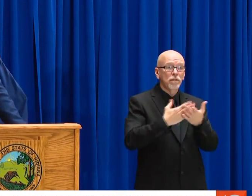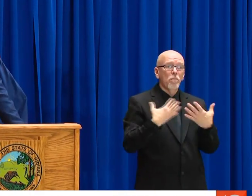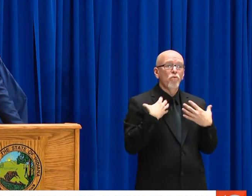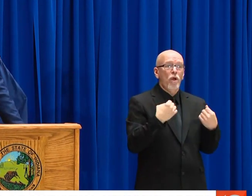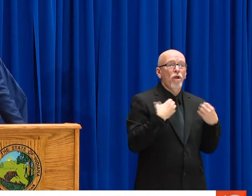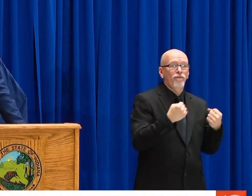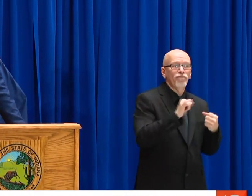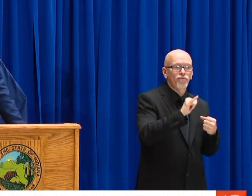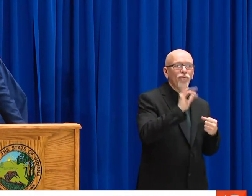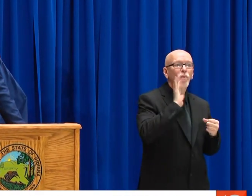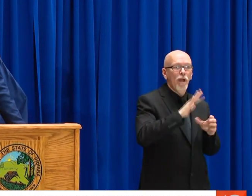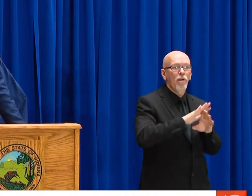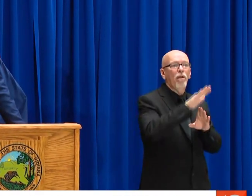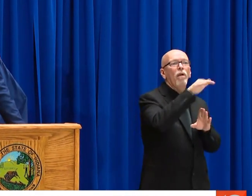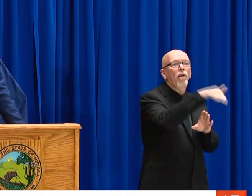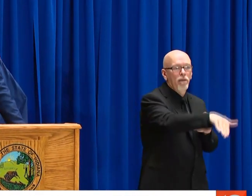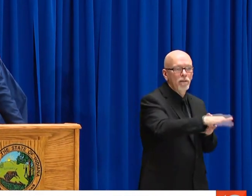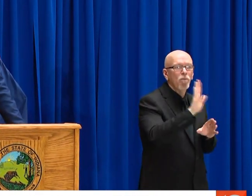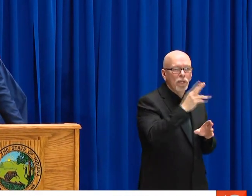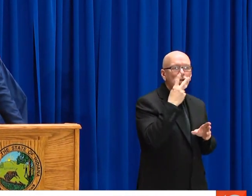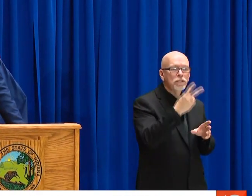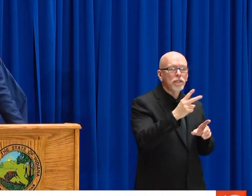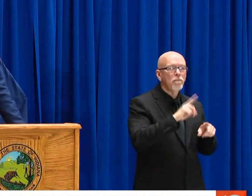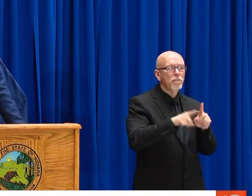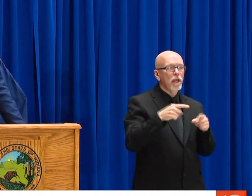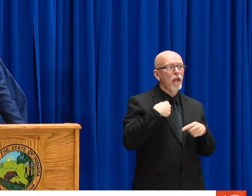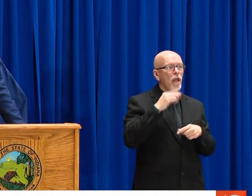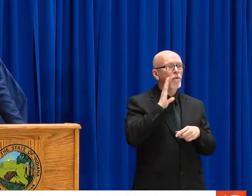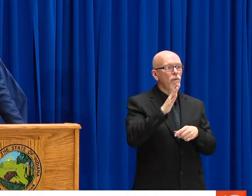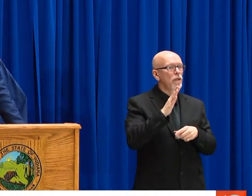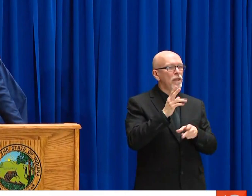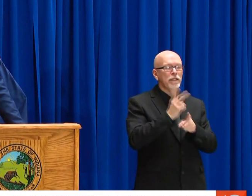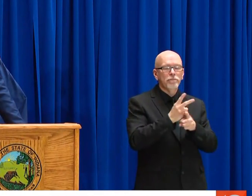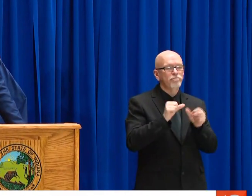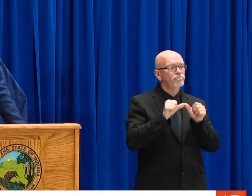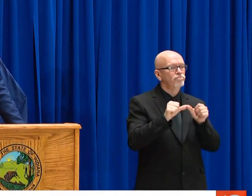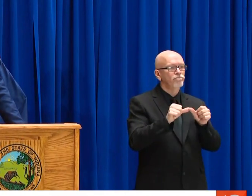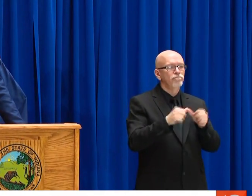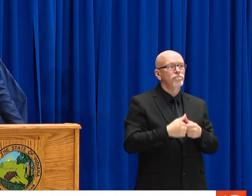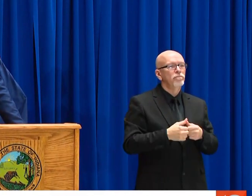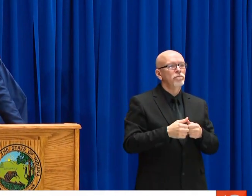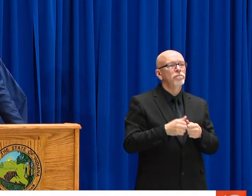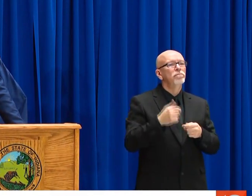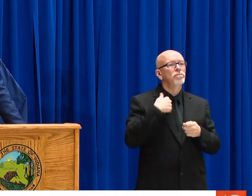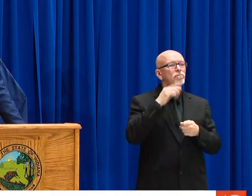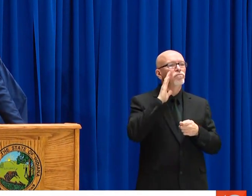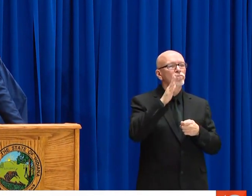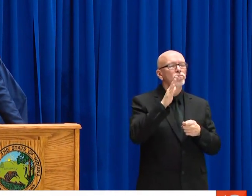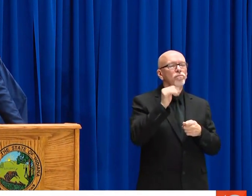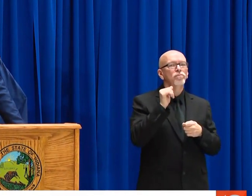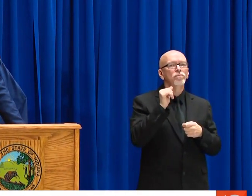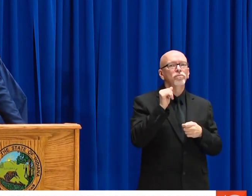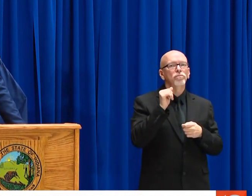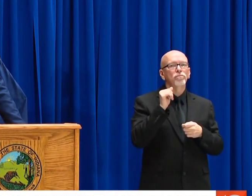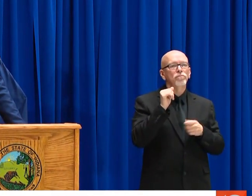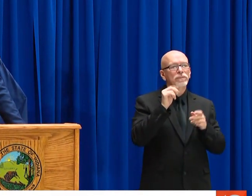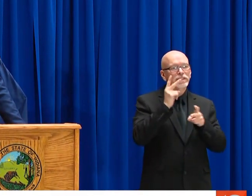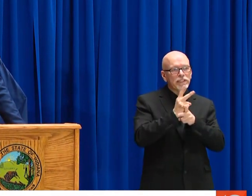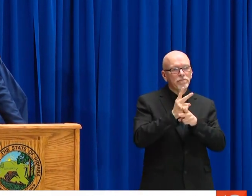AND THE MORE NUMBERS THAT WE GET -- AND BY THE WAY, YOU'RE GOING TO START TO SEE SOME RECOVERIES TOO WHEN WE HAVE THAT INFORMATION.